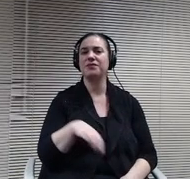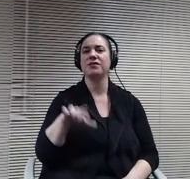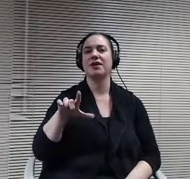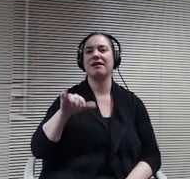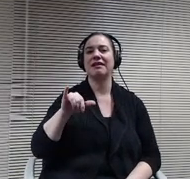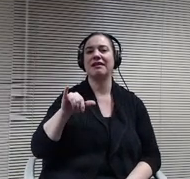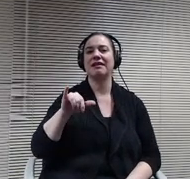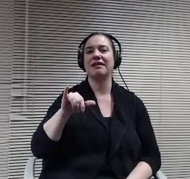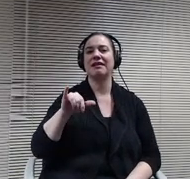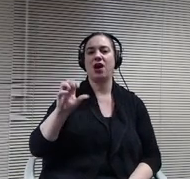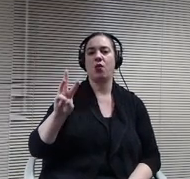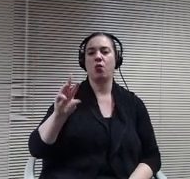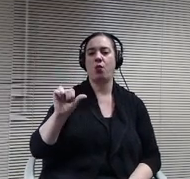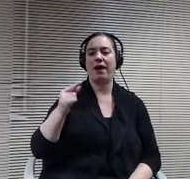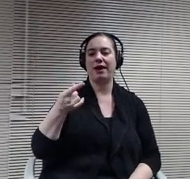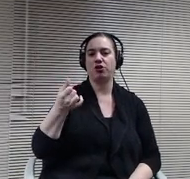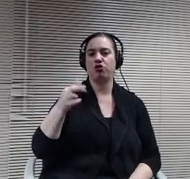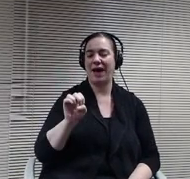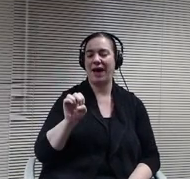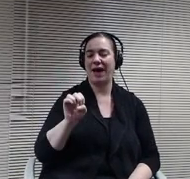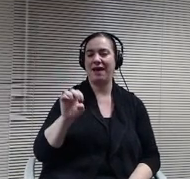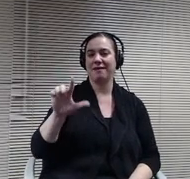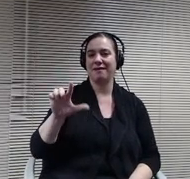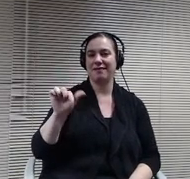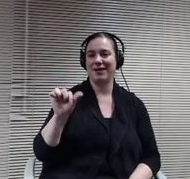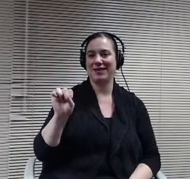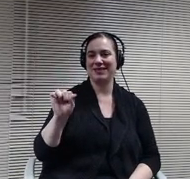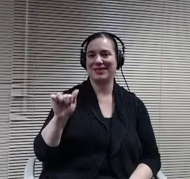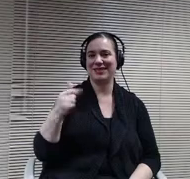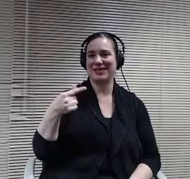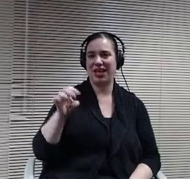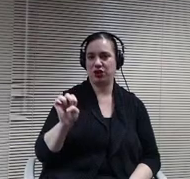Great thank you guys. Community Education Advisory is Katie Becker.